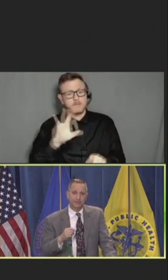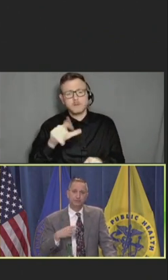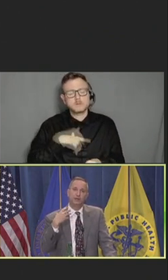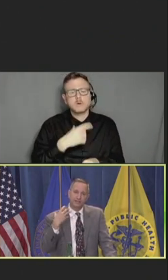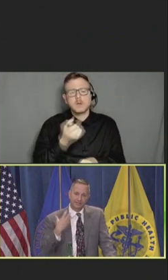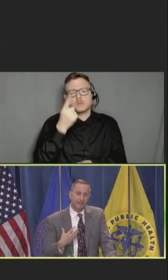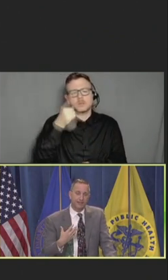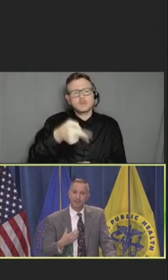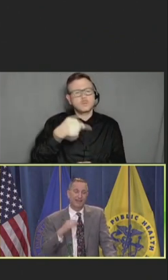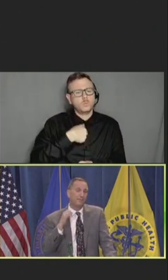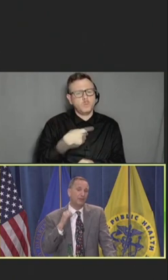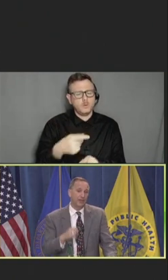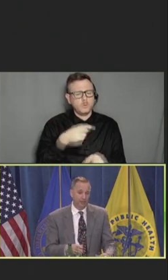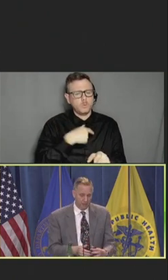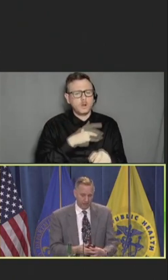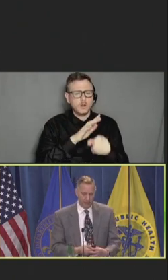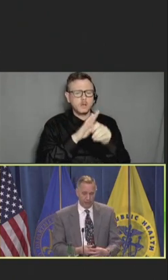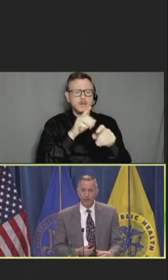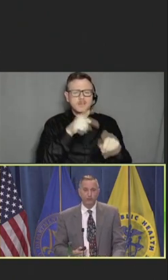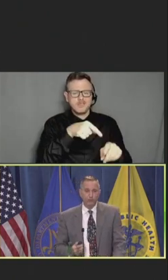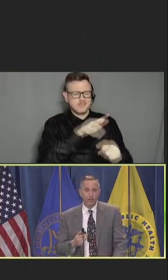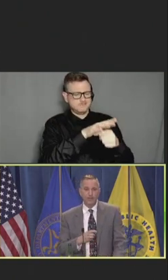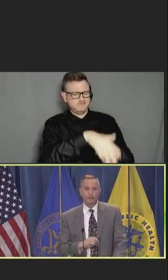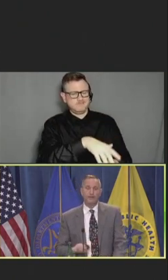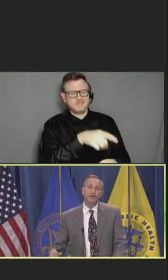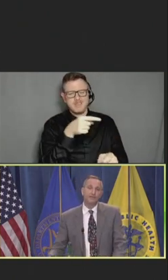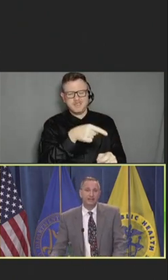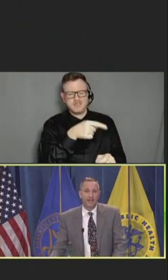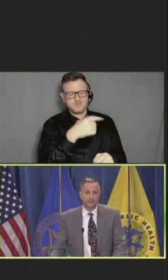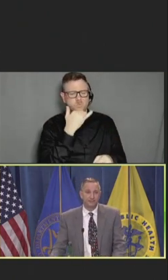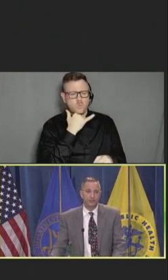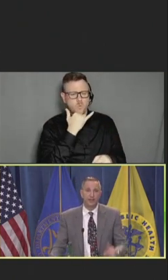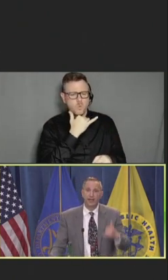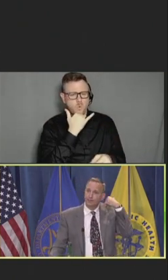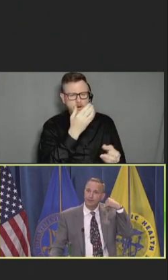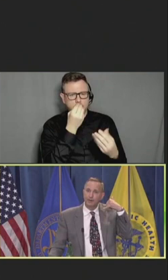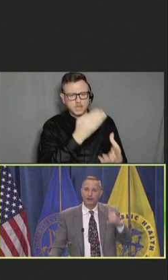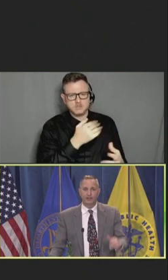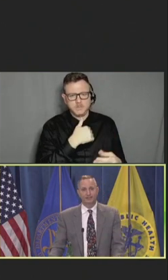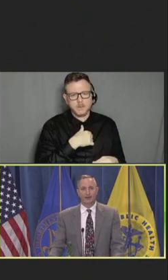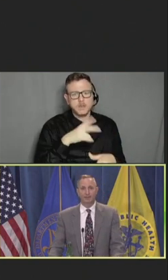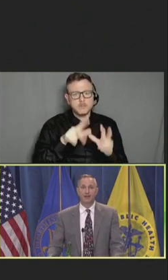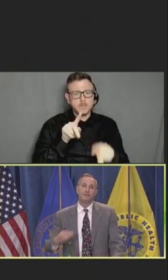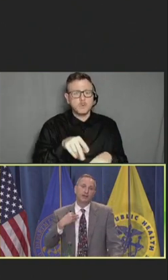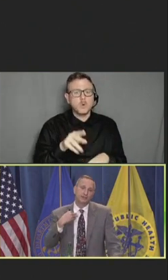We were dispelling this and within three weeks we have 15,000 views and people calling us up.